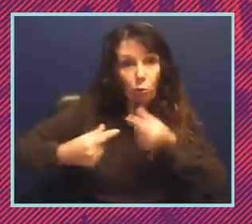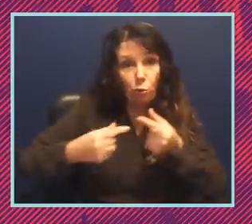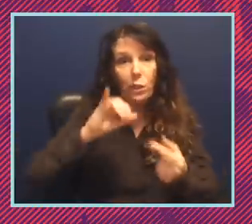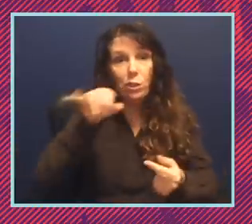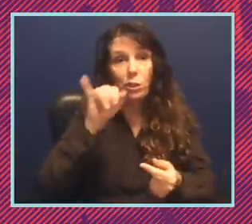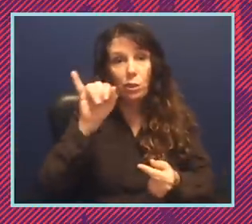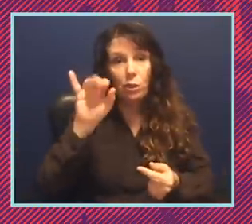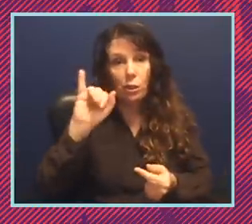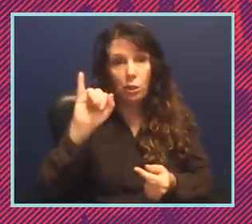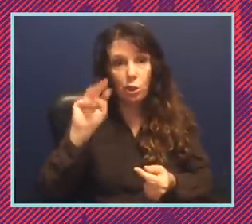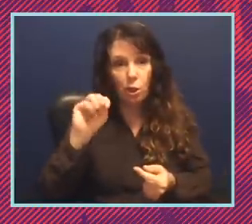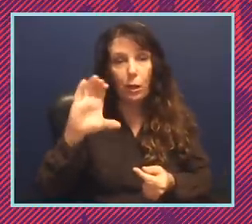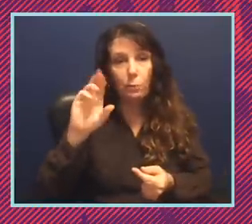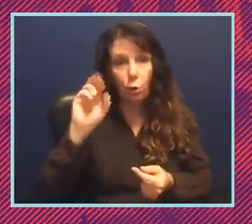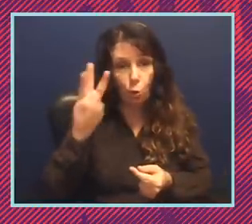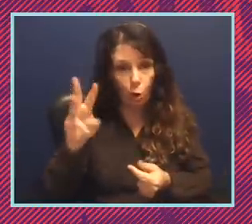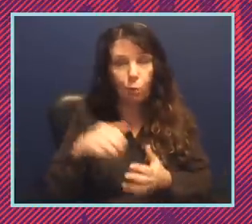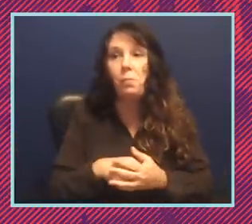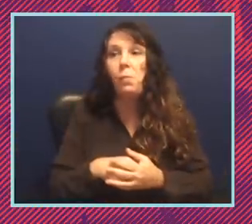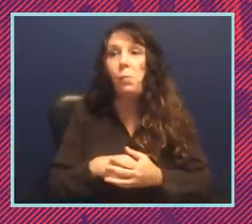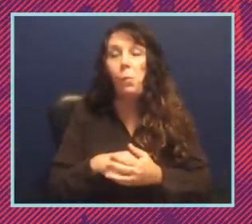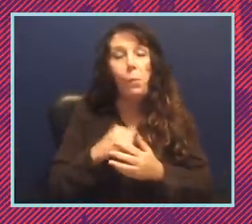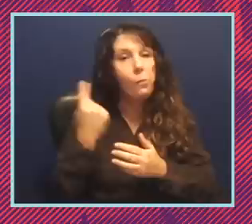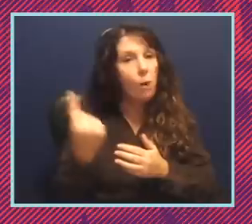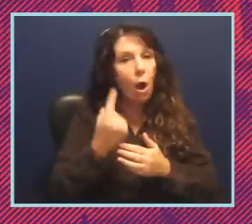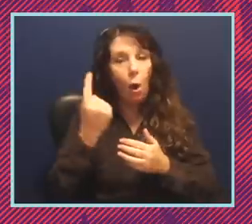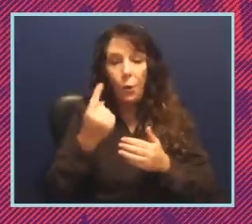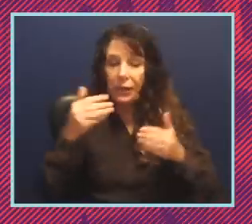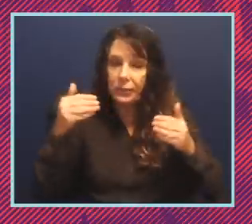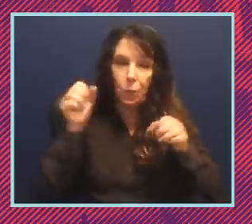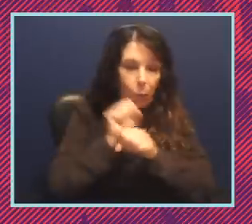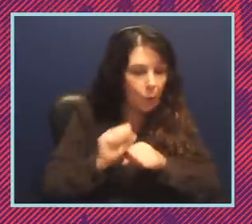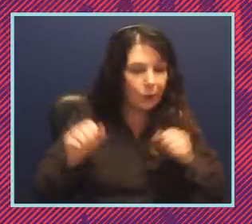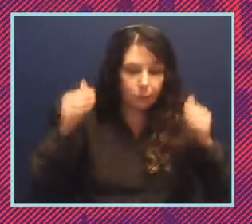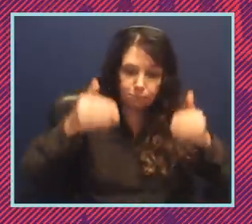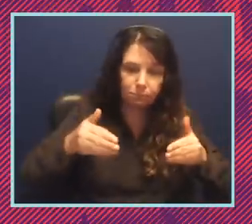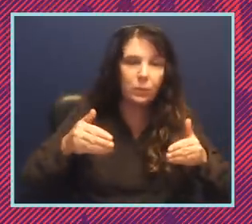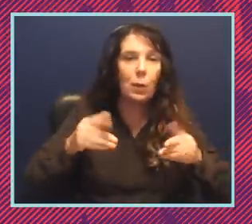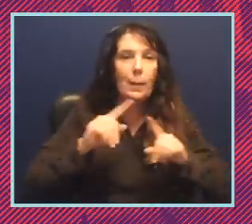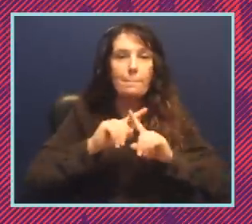um and so always working always pressing but it seems that it's always over the horizon